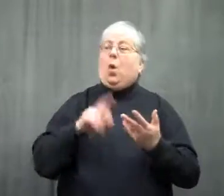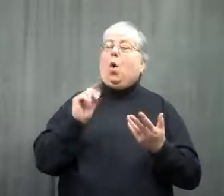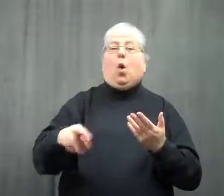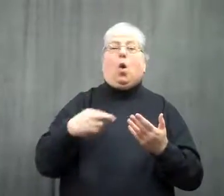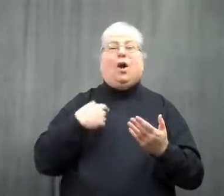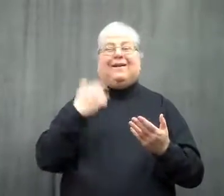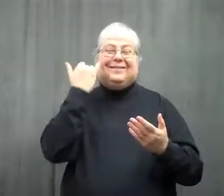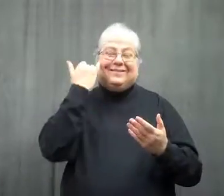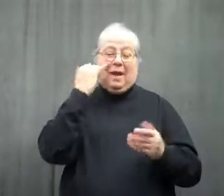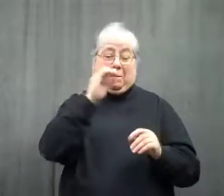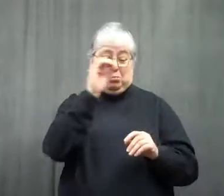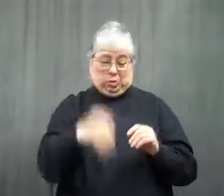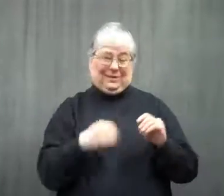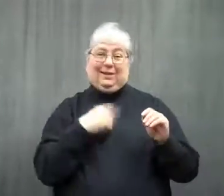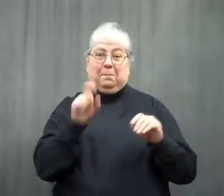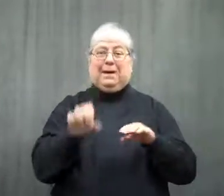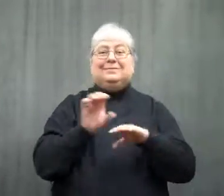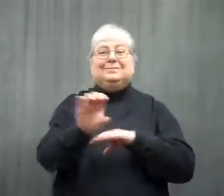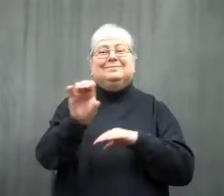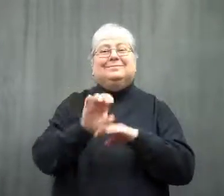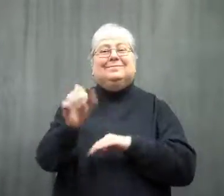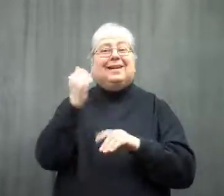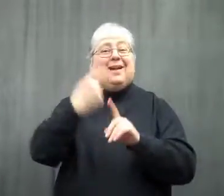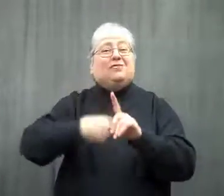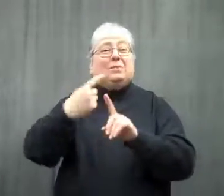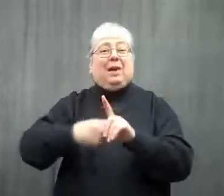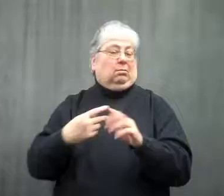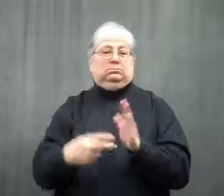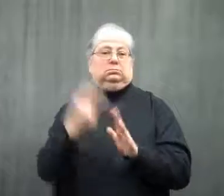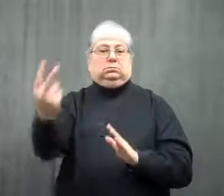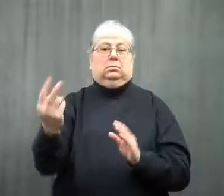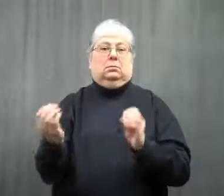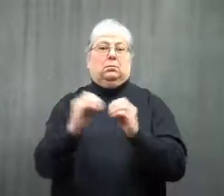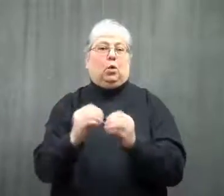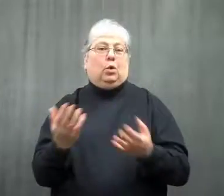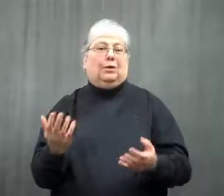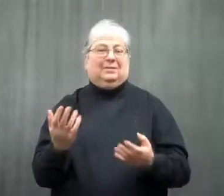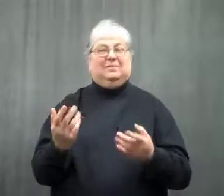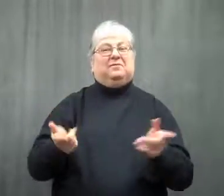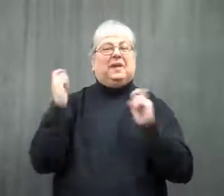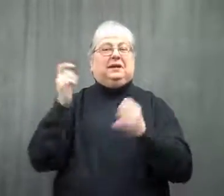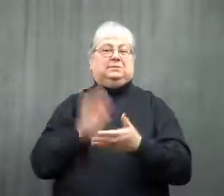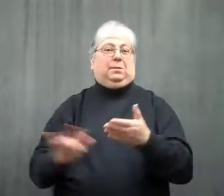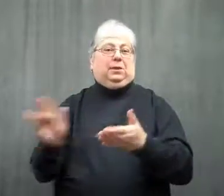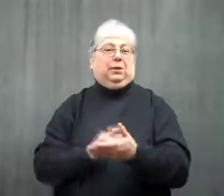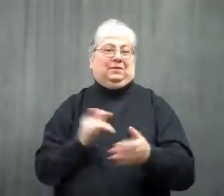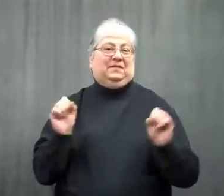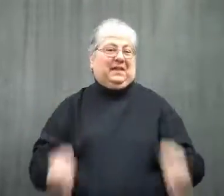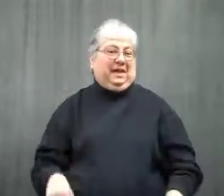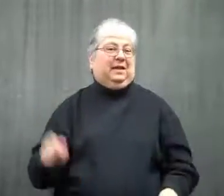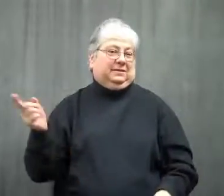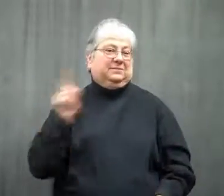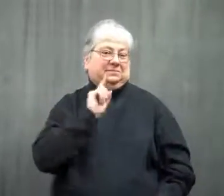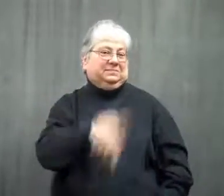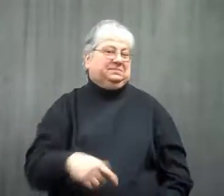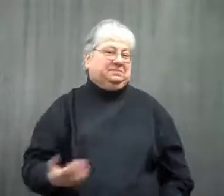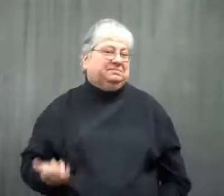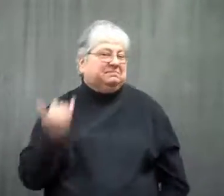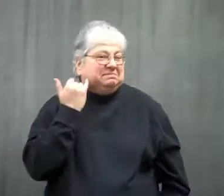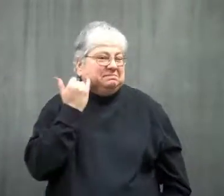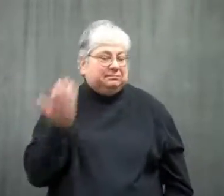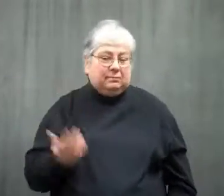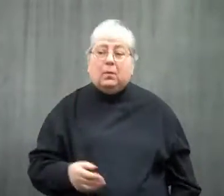Or they might double the percentage of the balance you pay per month to get it paid off faster.